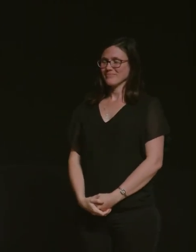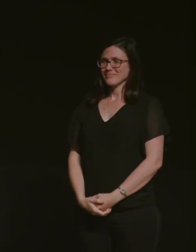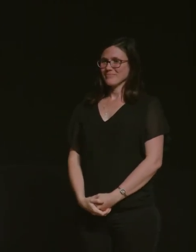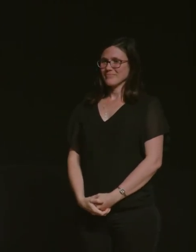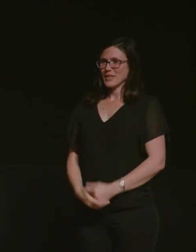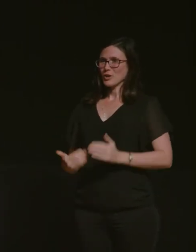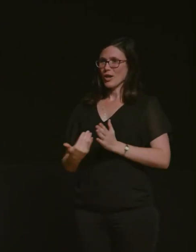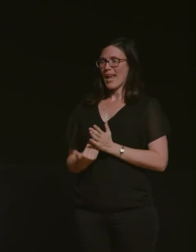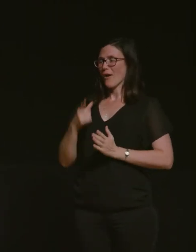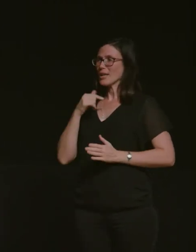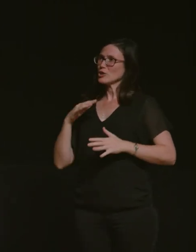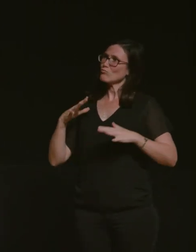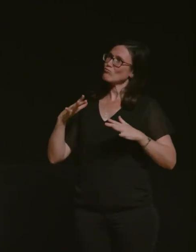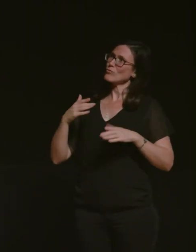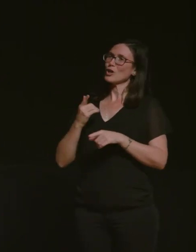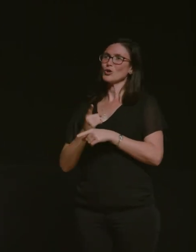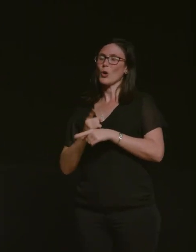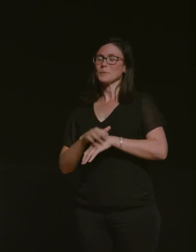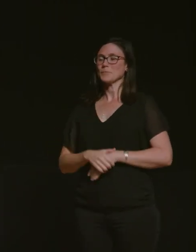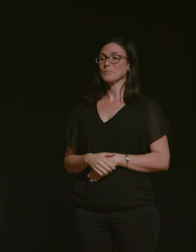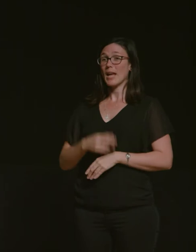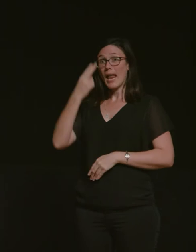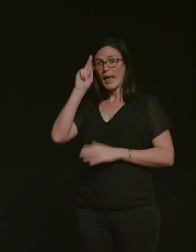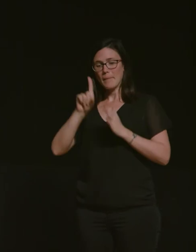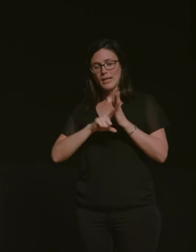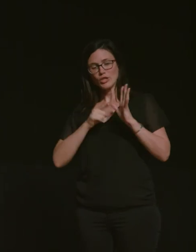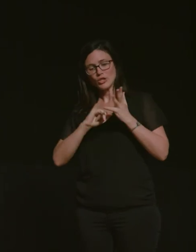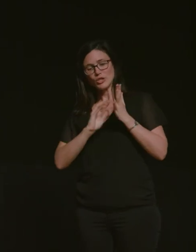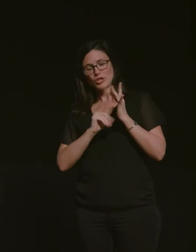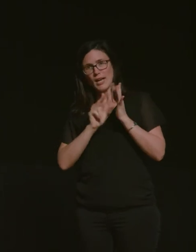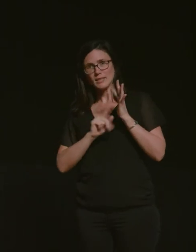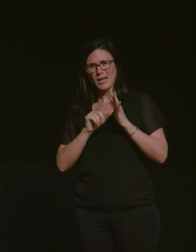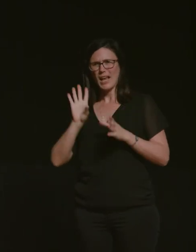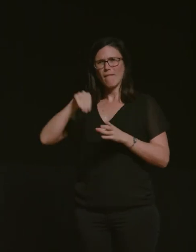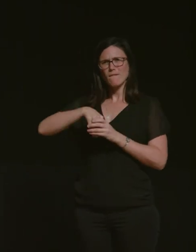to just talk to you um my name is jasmine fairbairn i've been a part of yarn for about